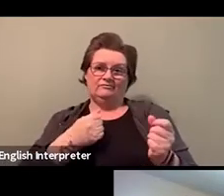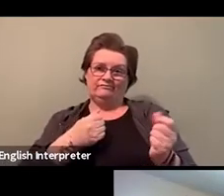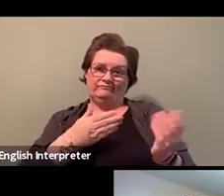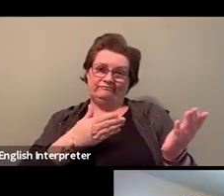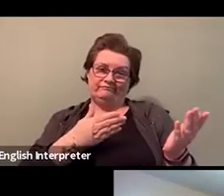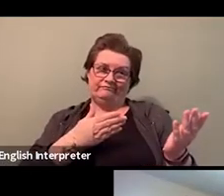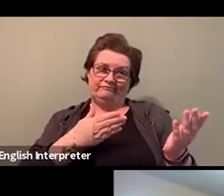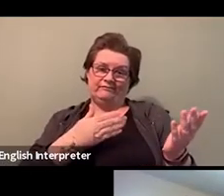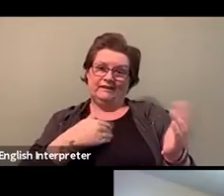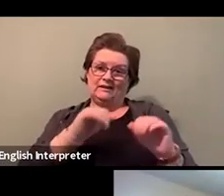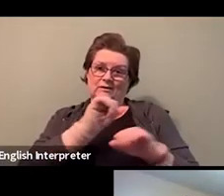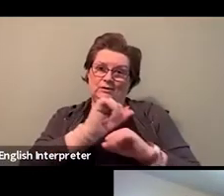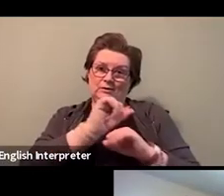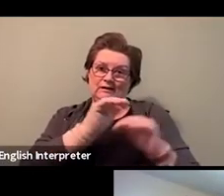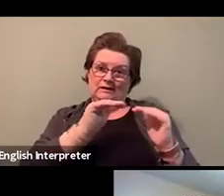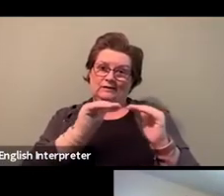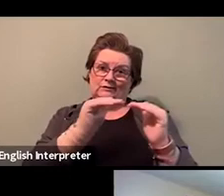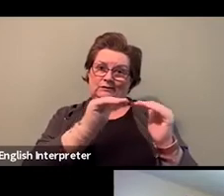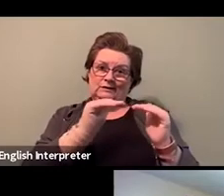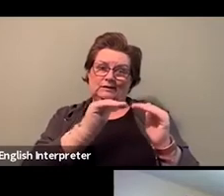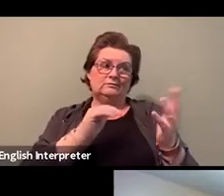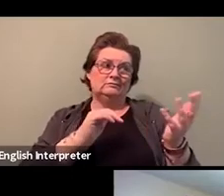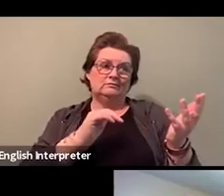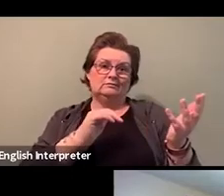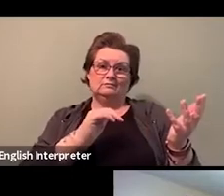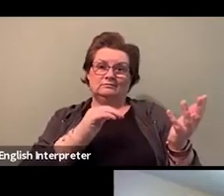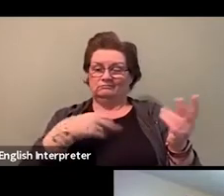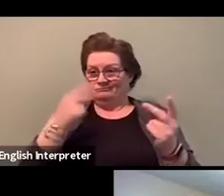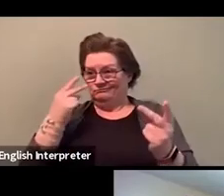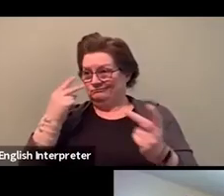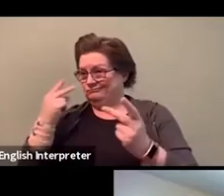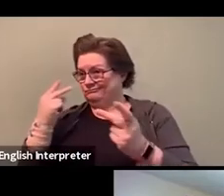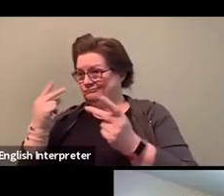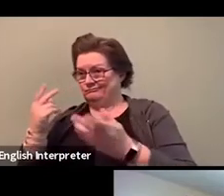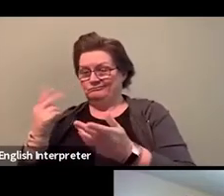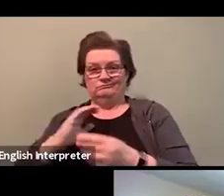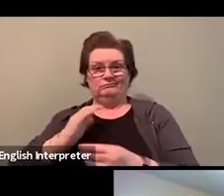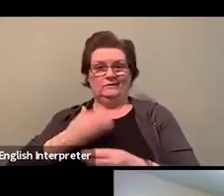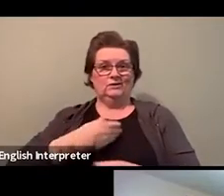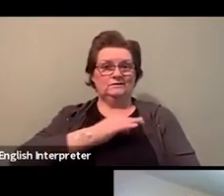how many racialized staff do we have on the floor in terms of workers?